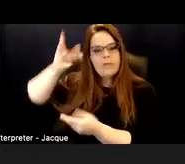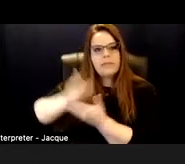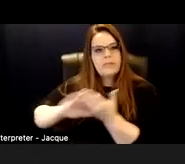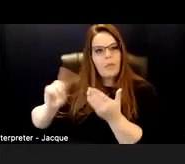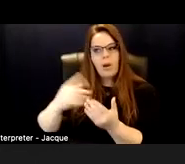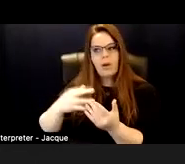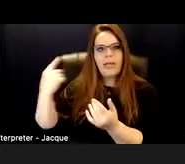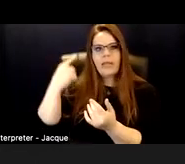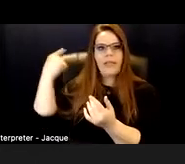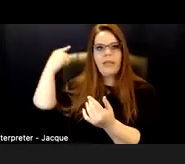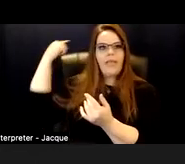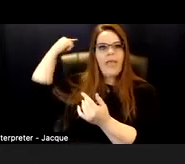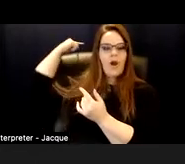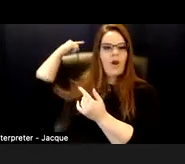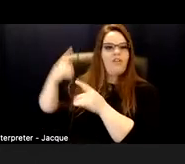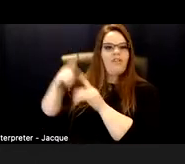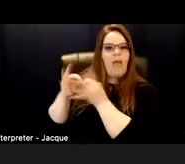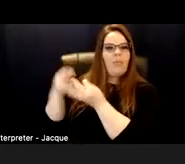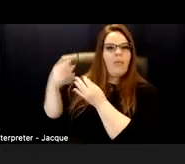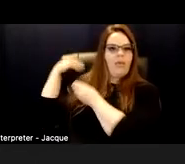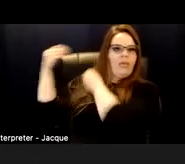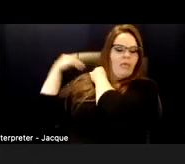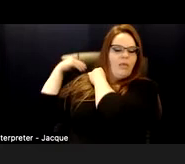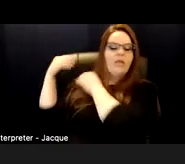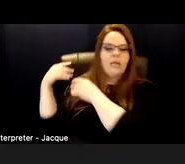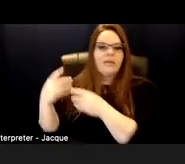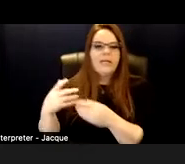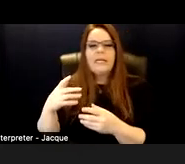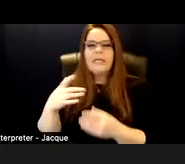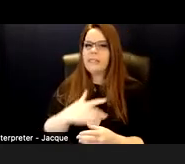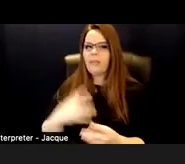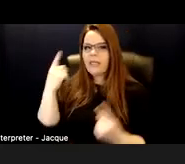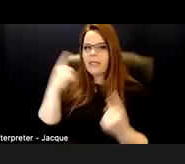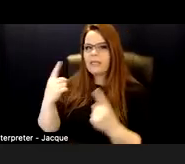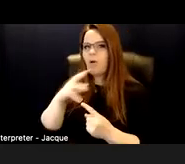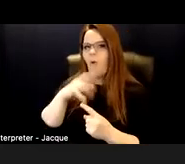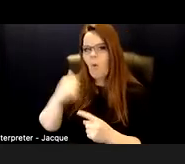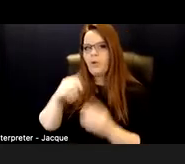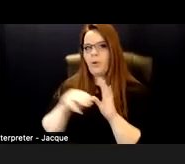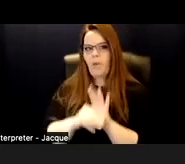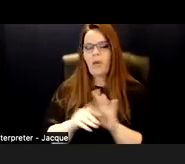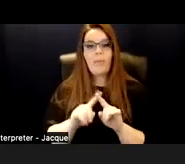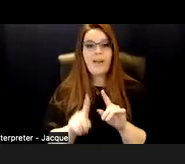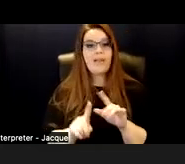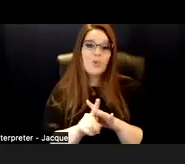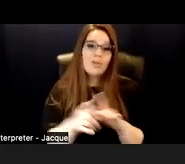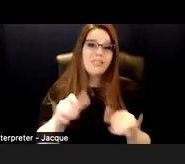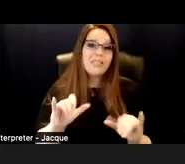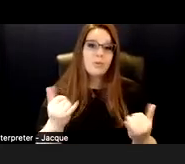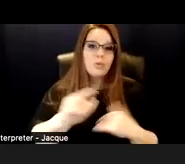And this is typically considered an older model, but it actually does show up currently. So any time someone is trying to pray away